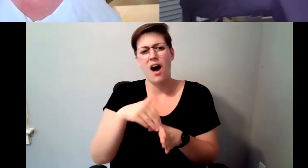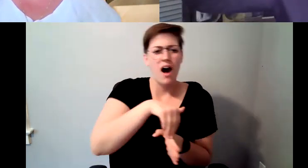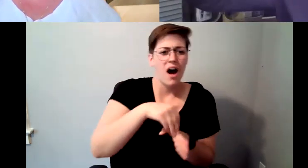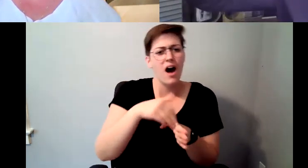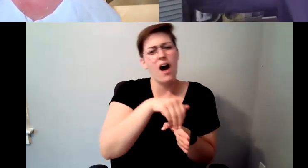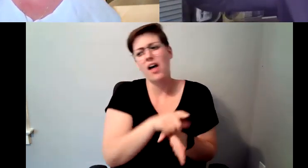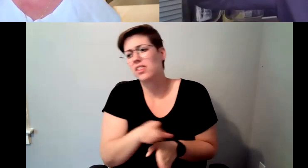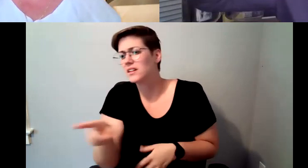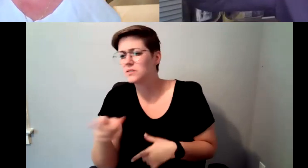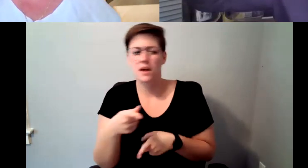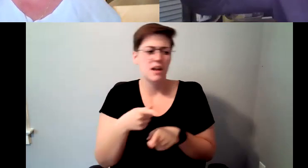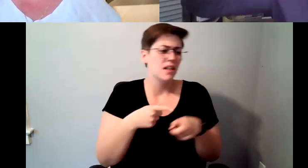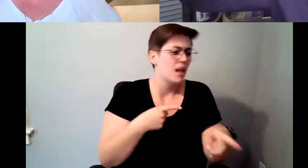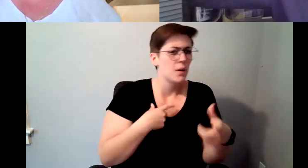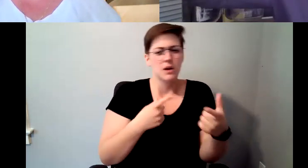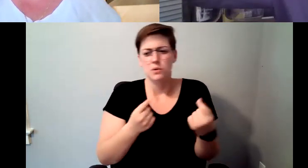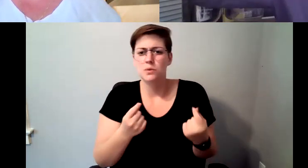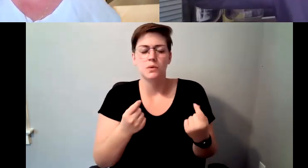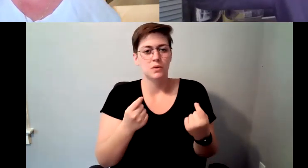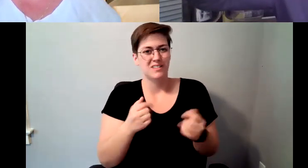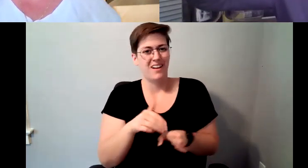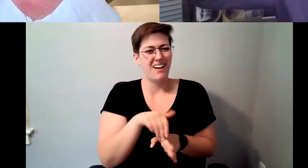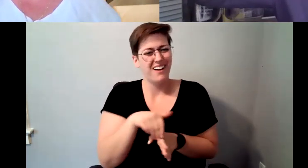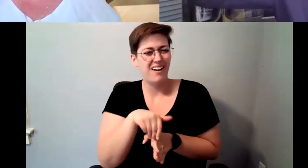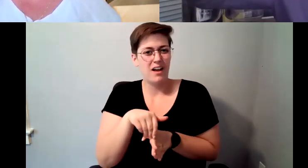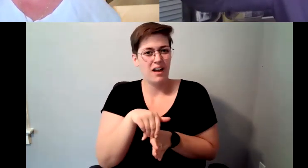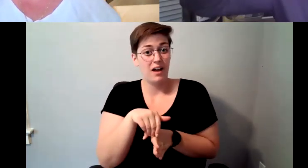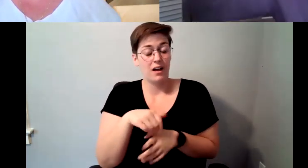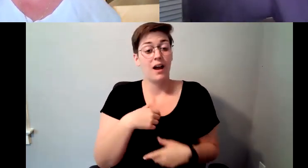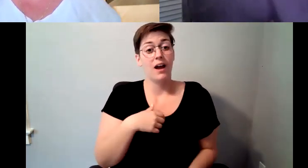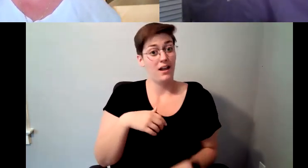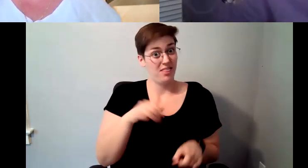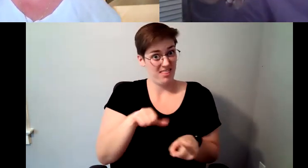D. Major Cohen: And, and in response to my saying that I had had a conversation at a